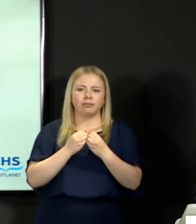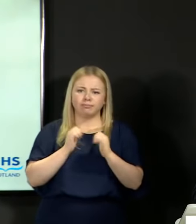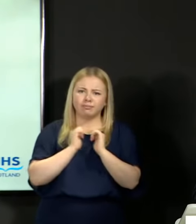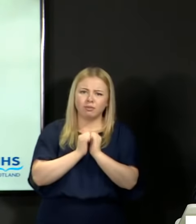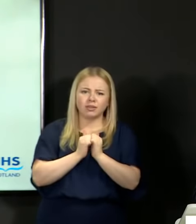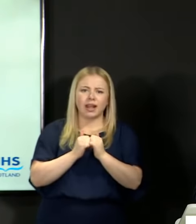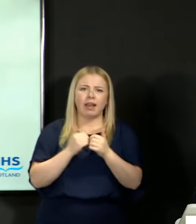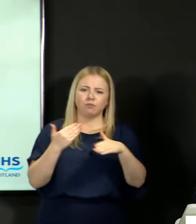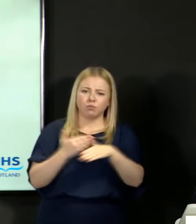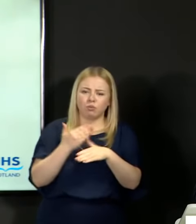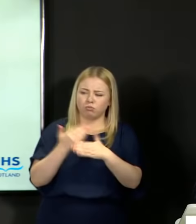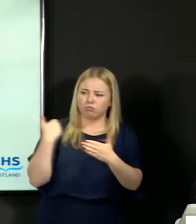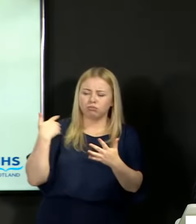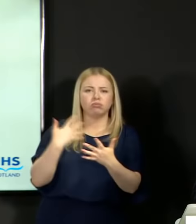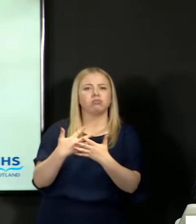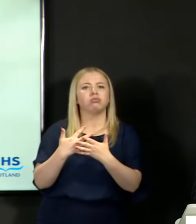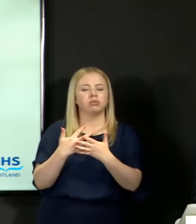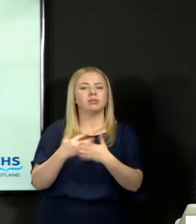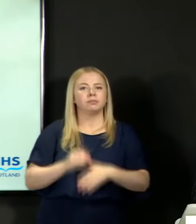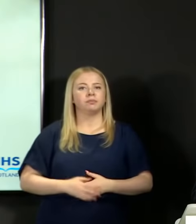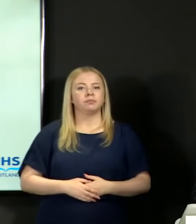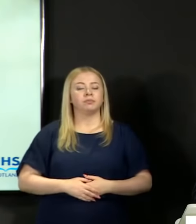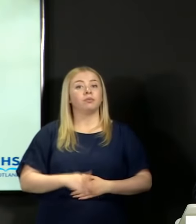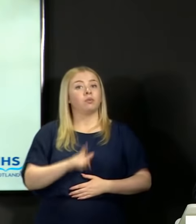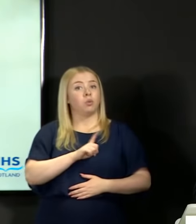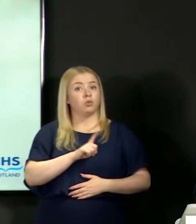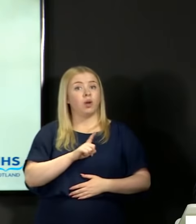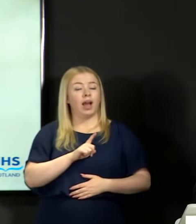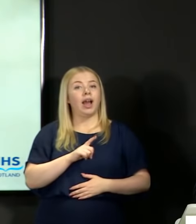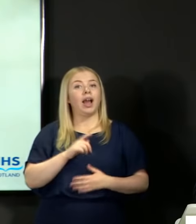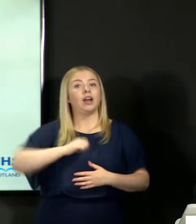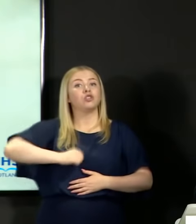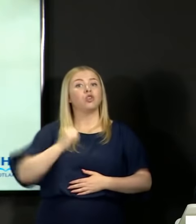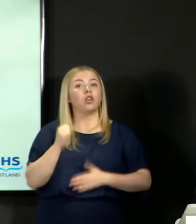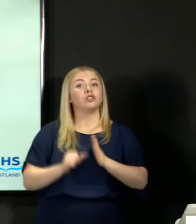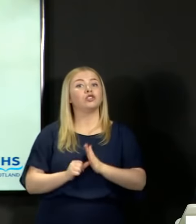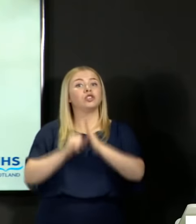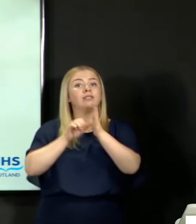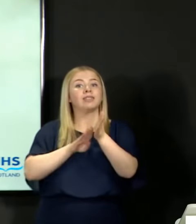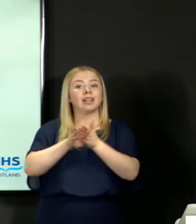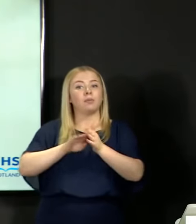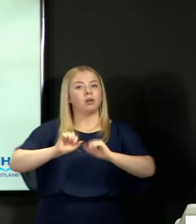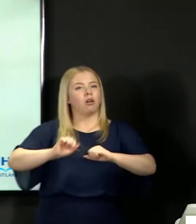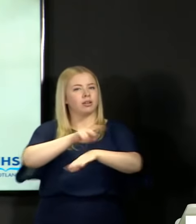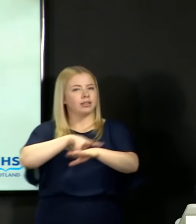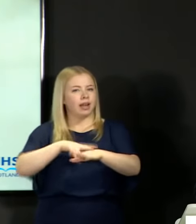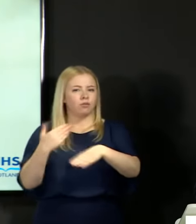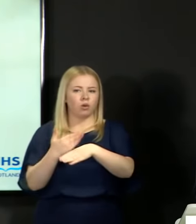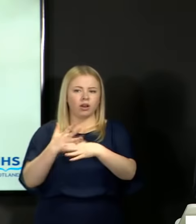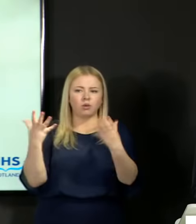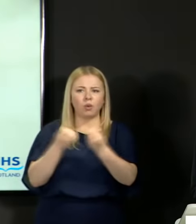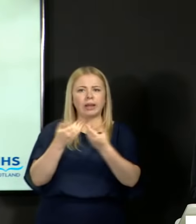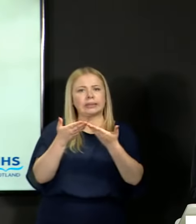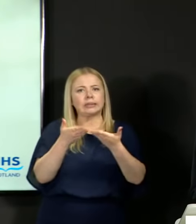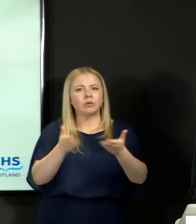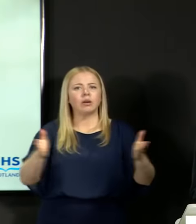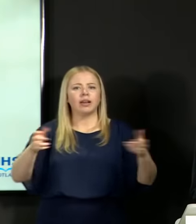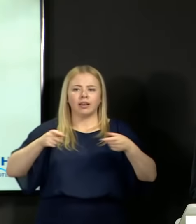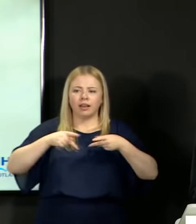hard work. To this end Scotland's Chief Examiner and her staff working with the wider system have been able to develop an alternative